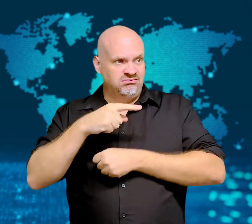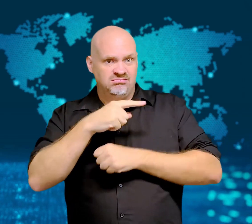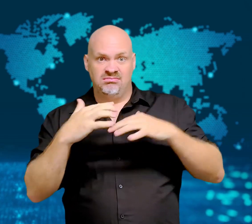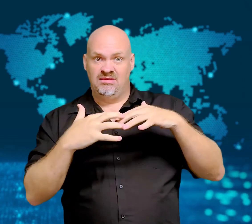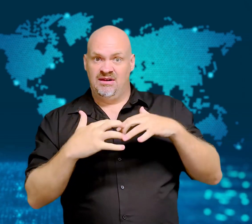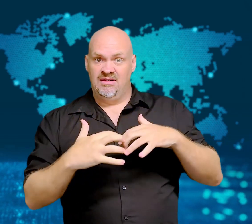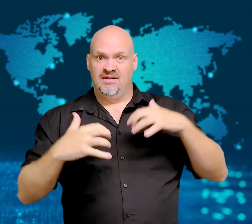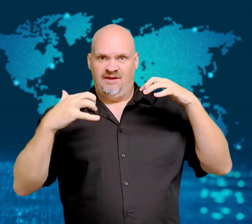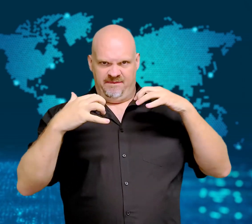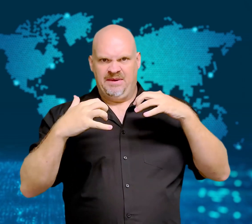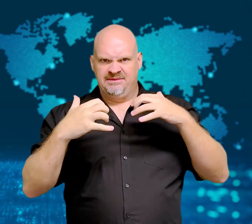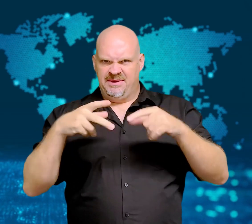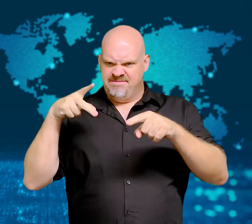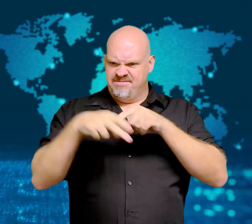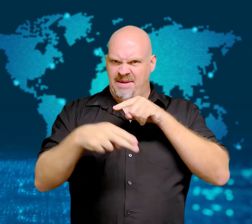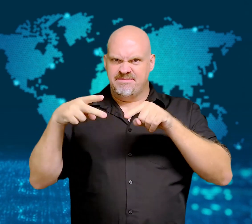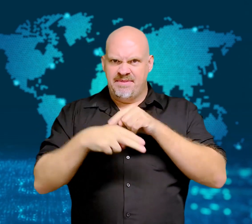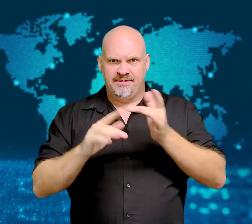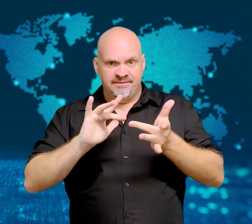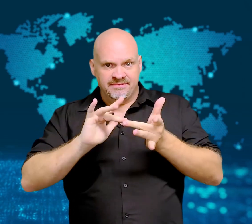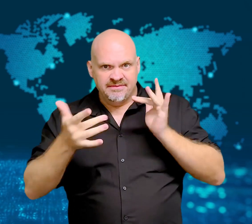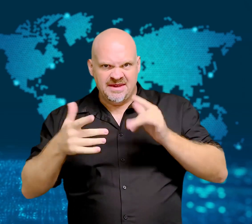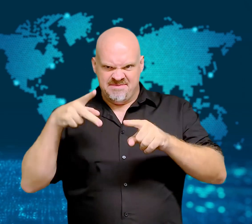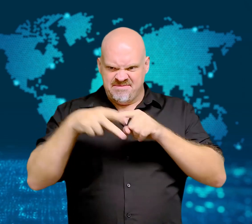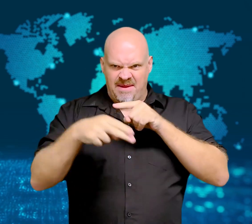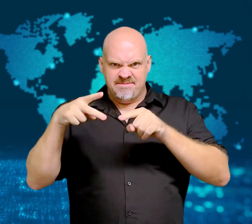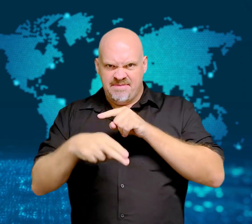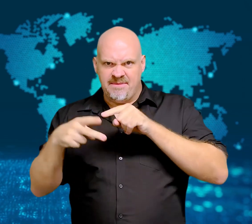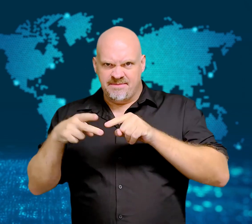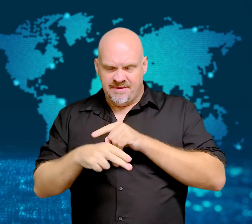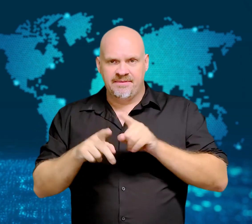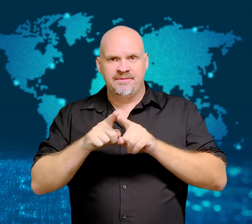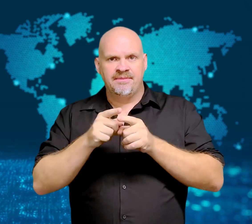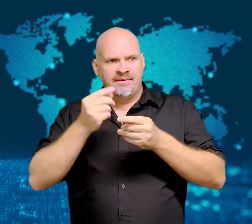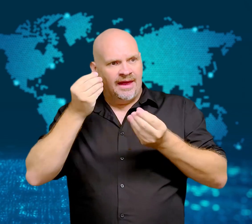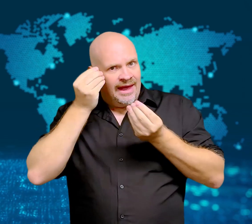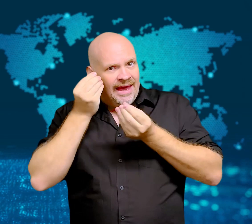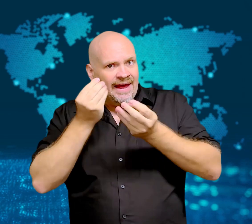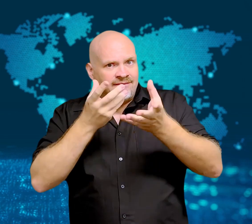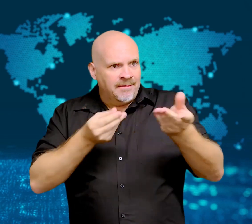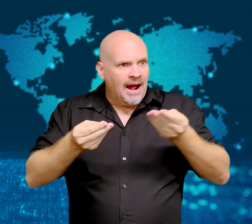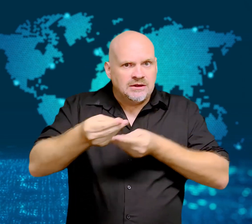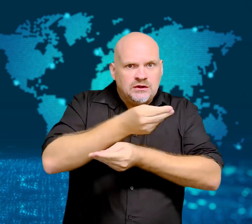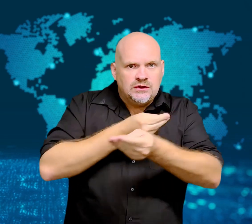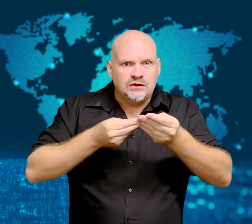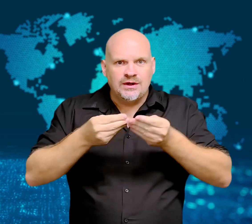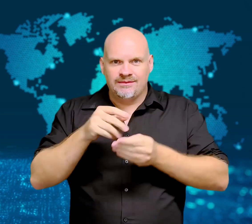In an effort to control Iranians' ability to connect and organize protests